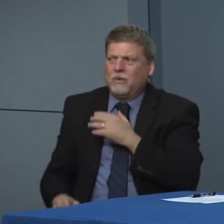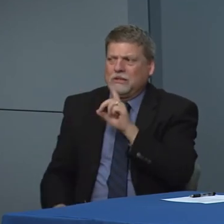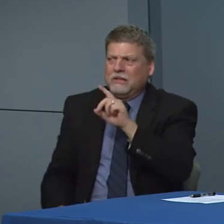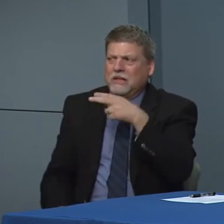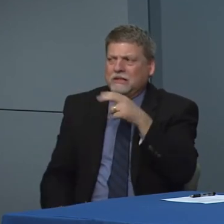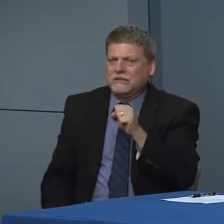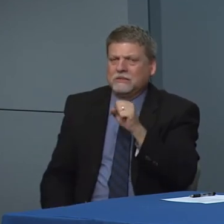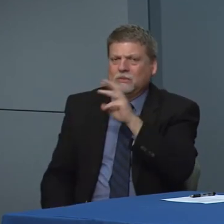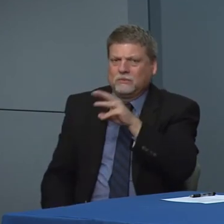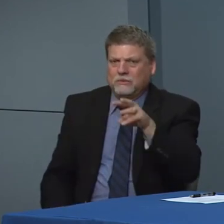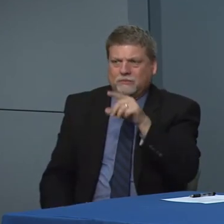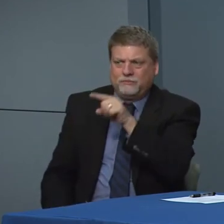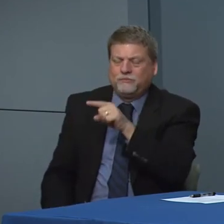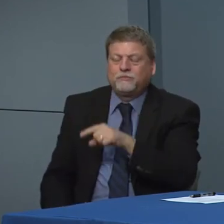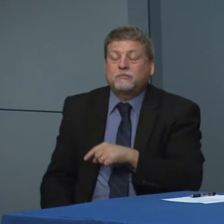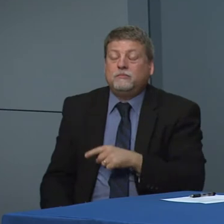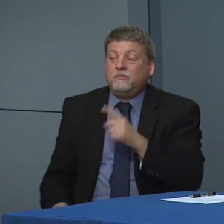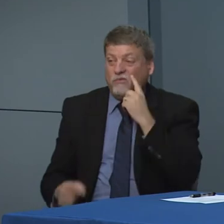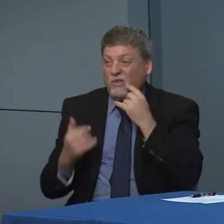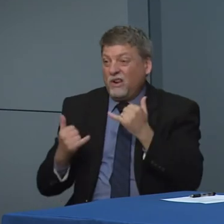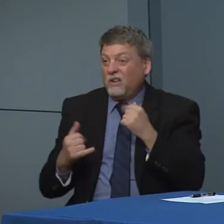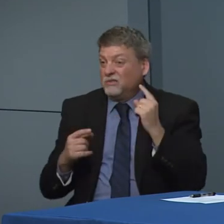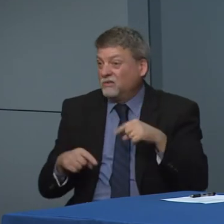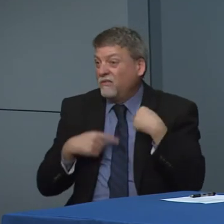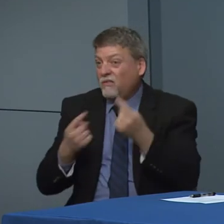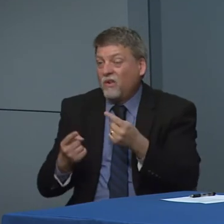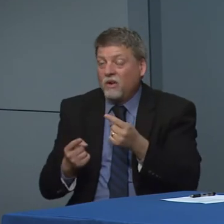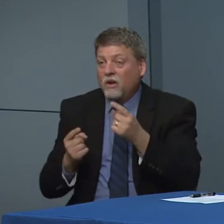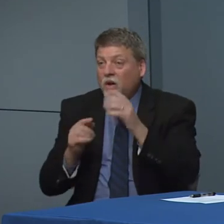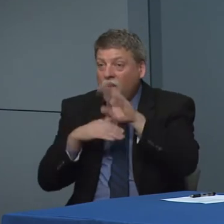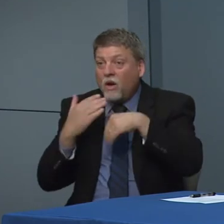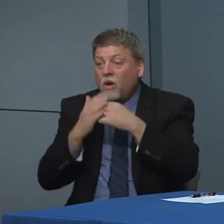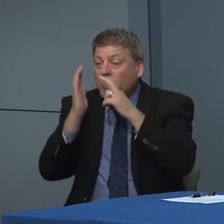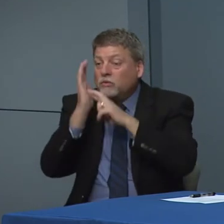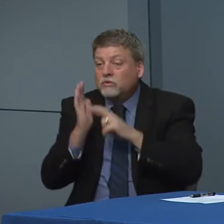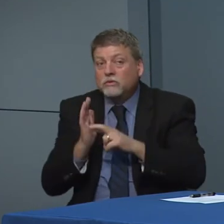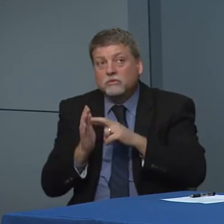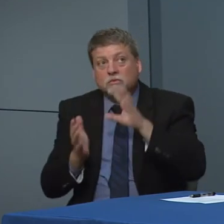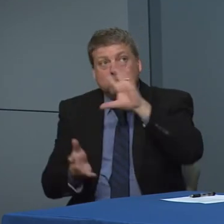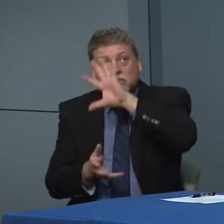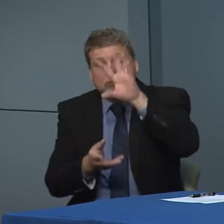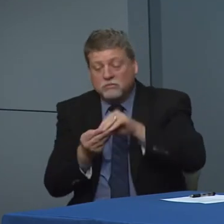our Web site right now. The data that we have all the the